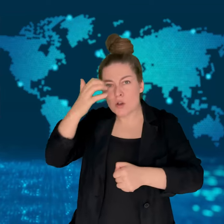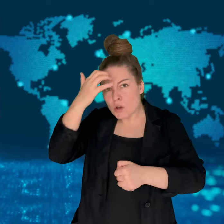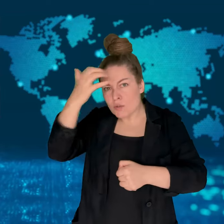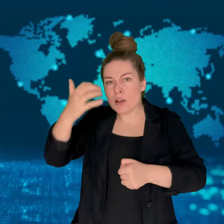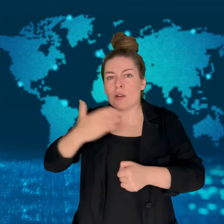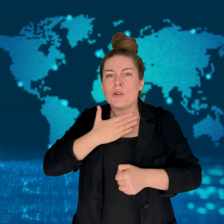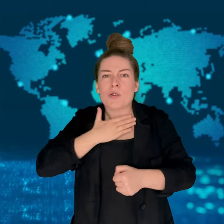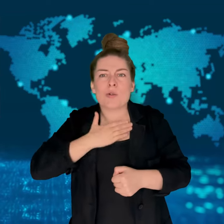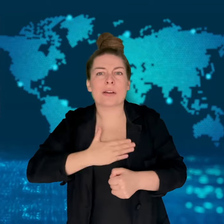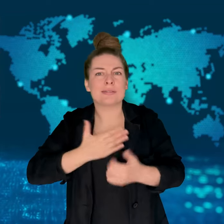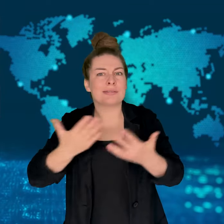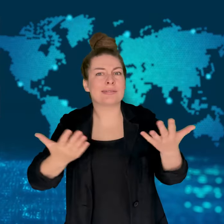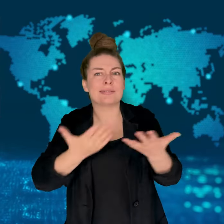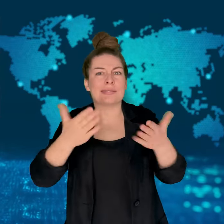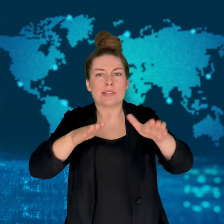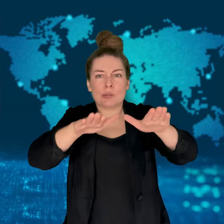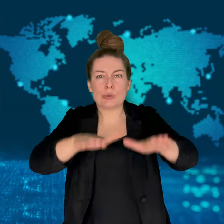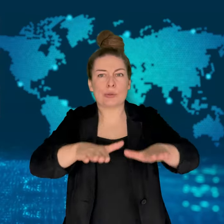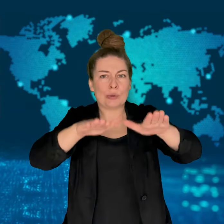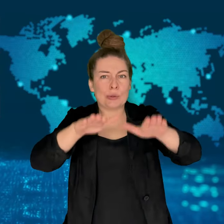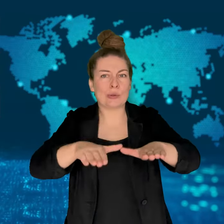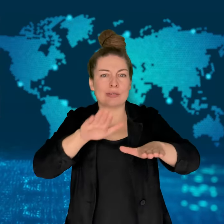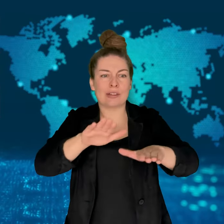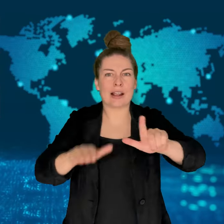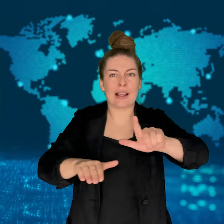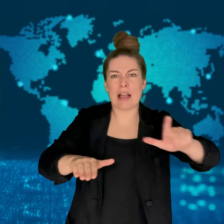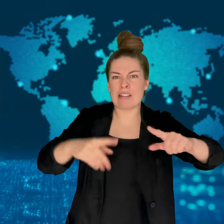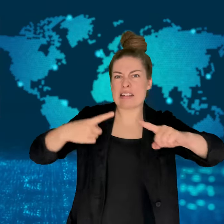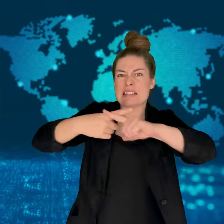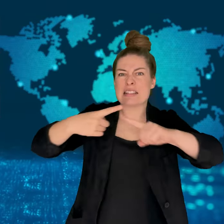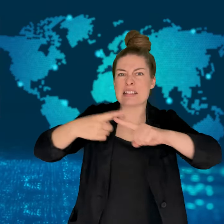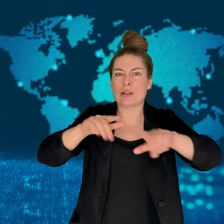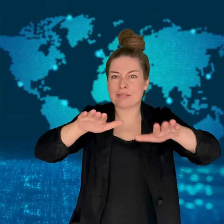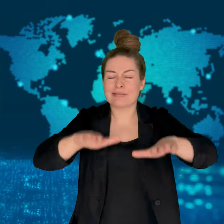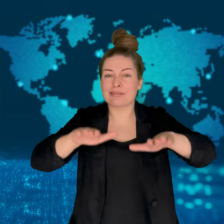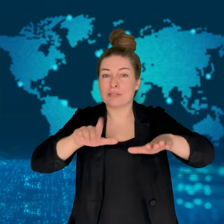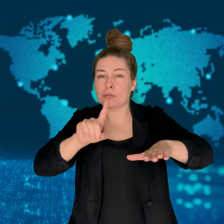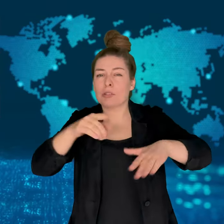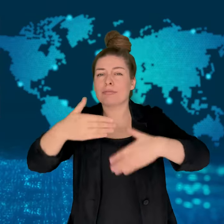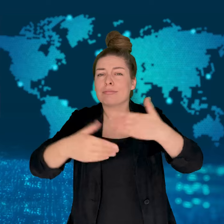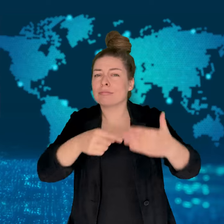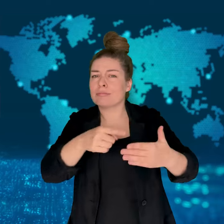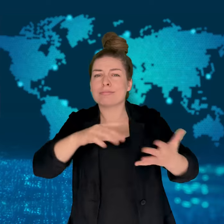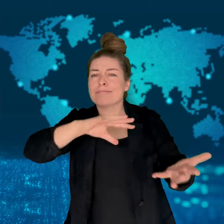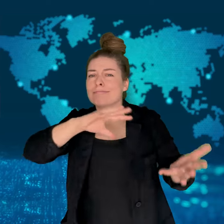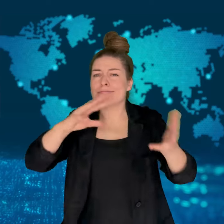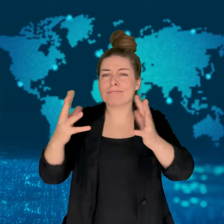Over 200,000 people were killed.